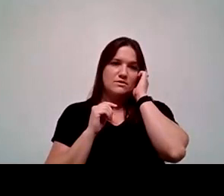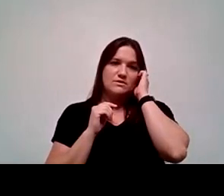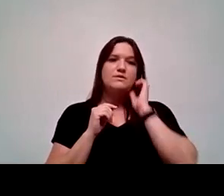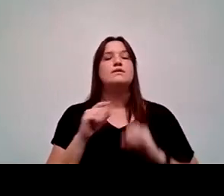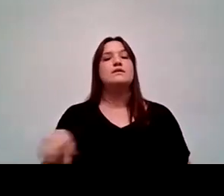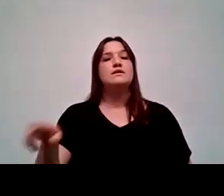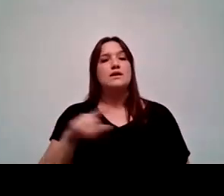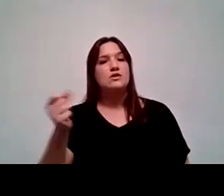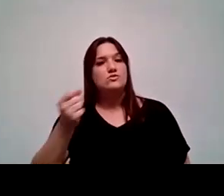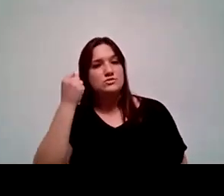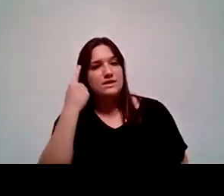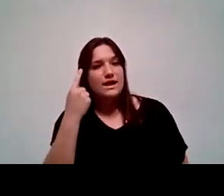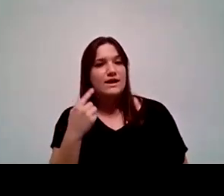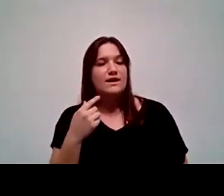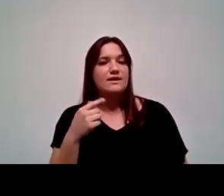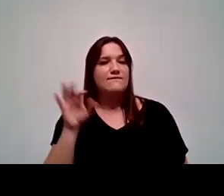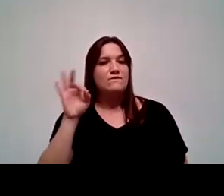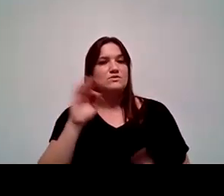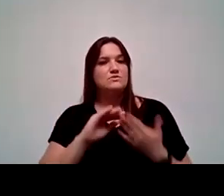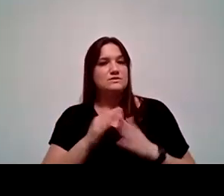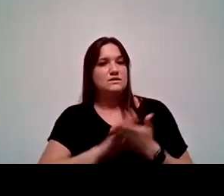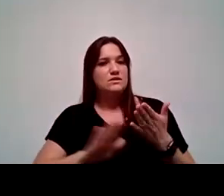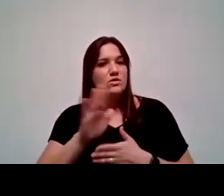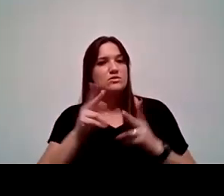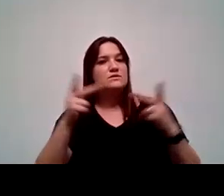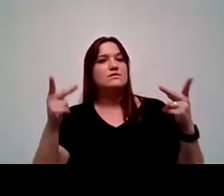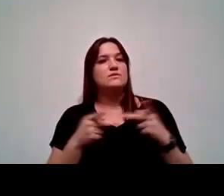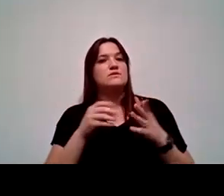this is...Fresno City College is a place for students to come and feel welcome.